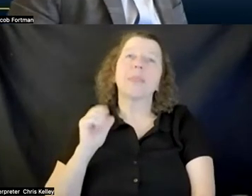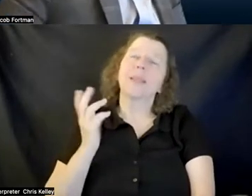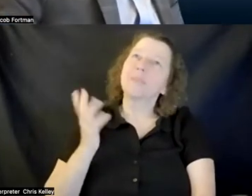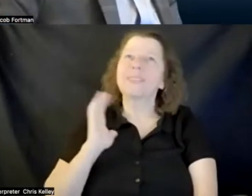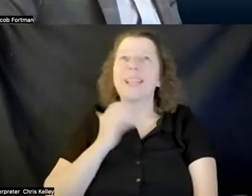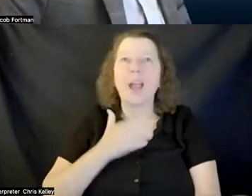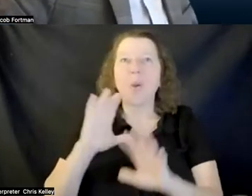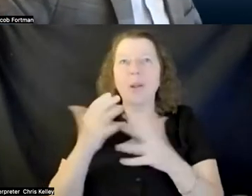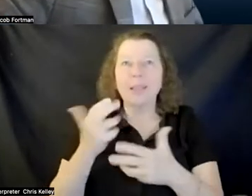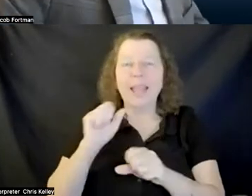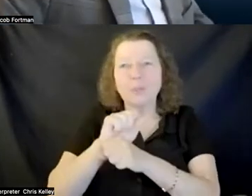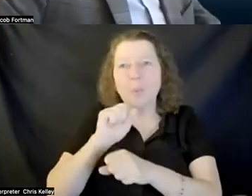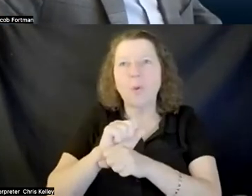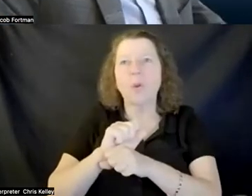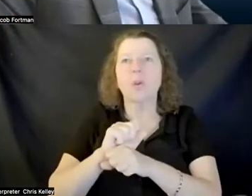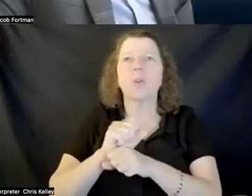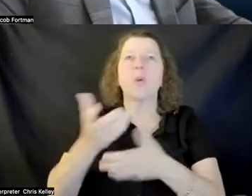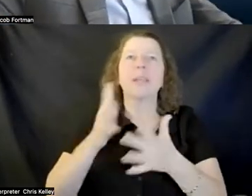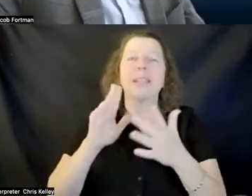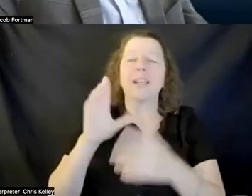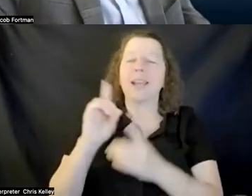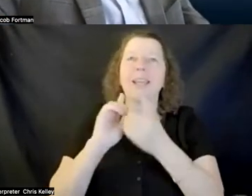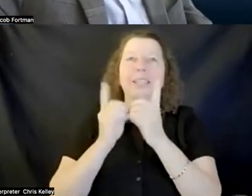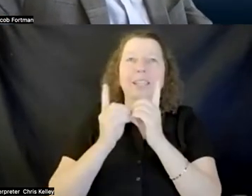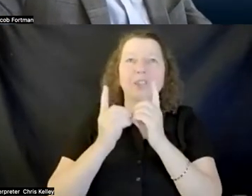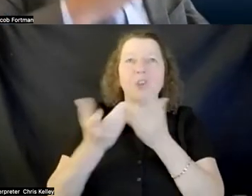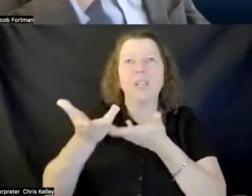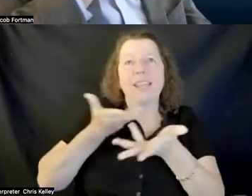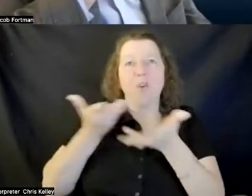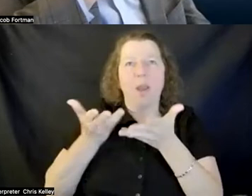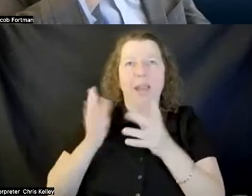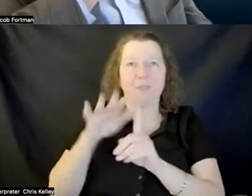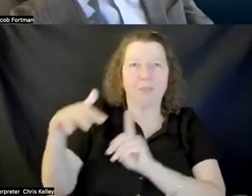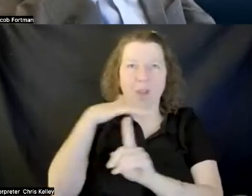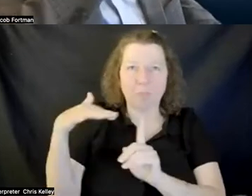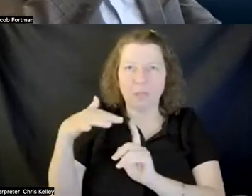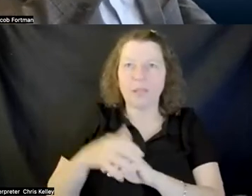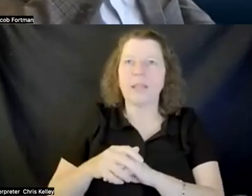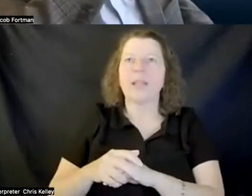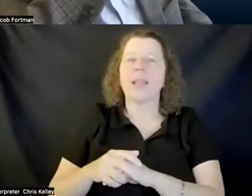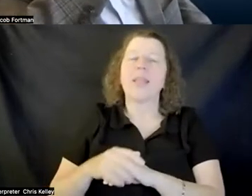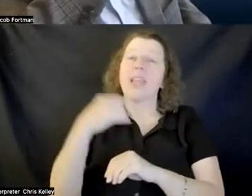in an interact digital interactive environment that was always mirrored with sort of a simple